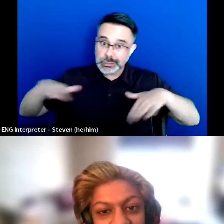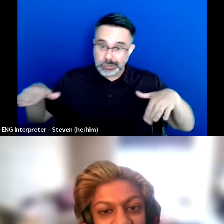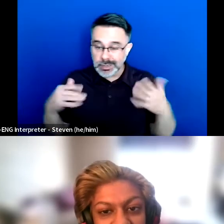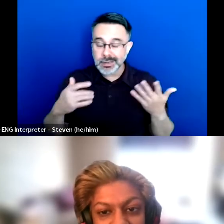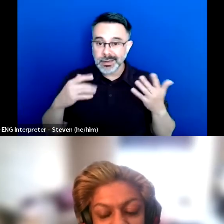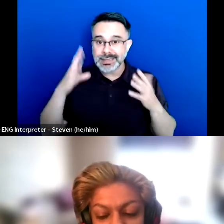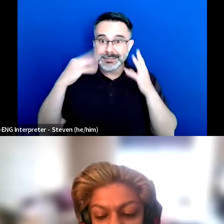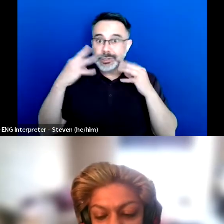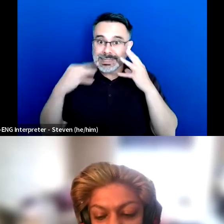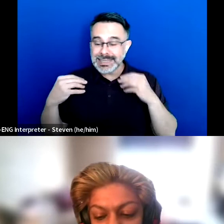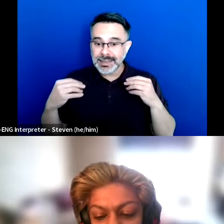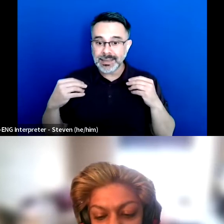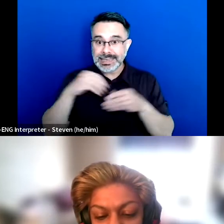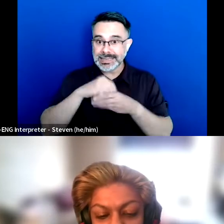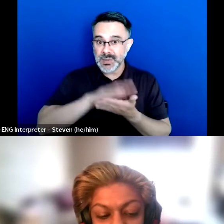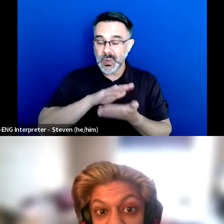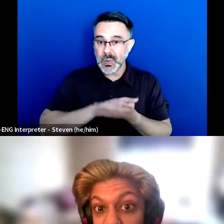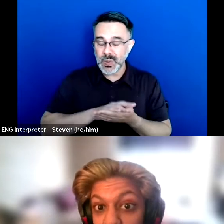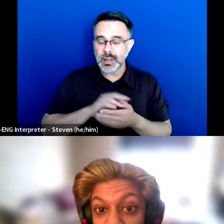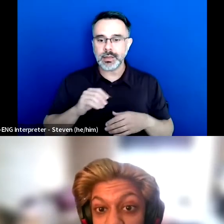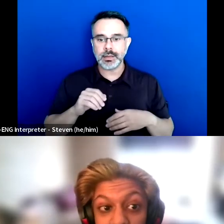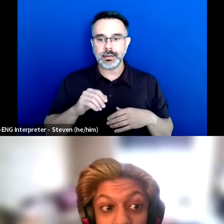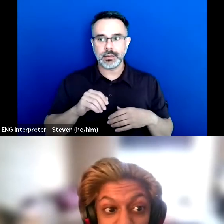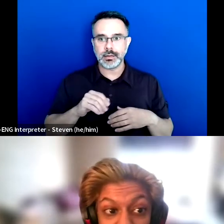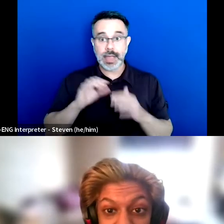And these are ways you can improve it.